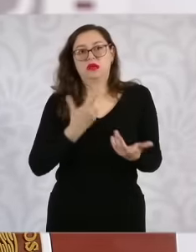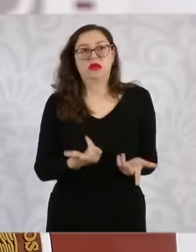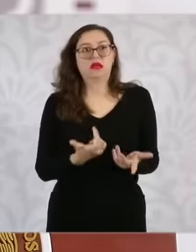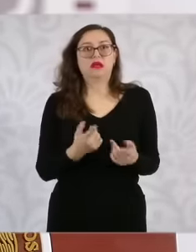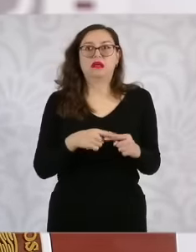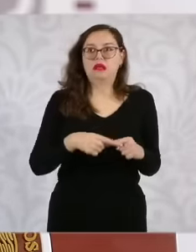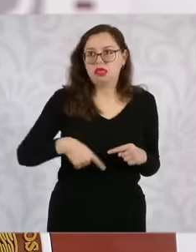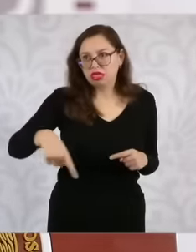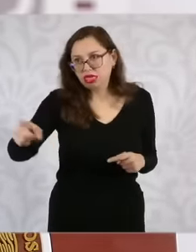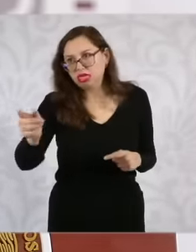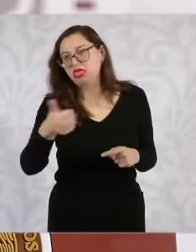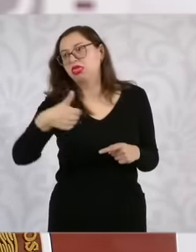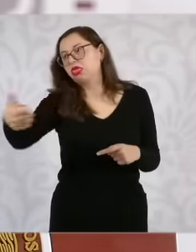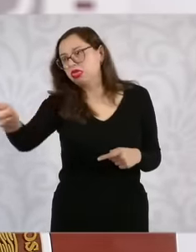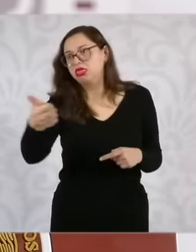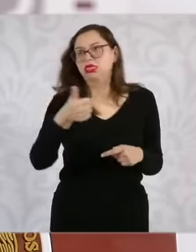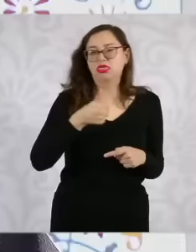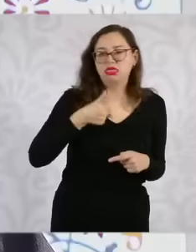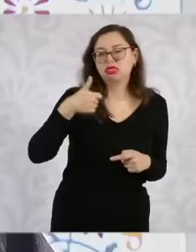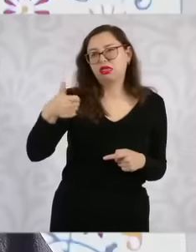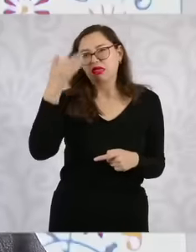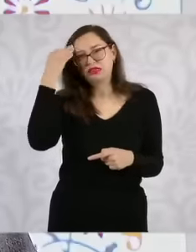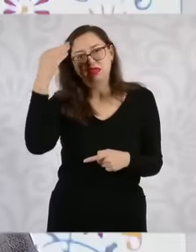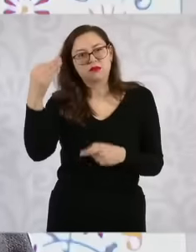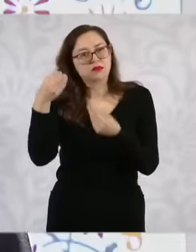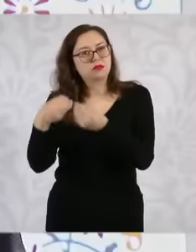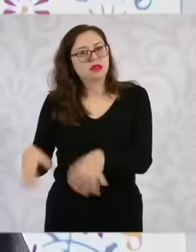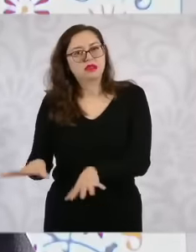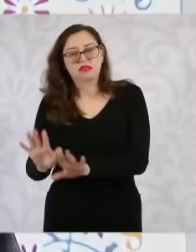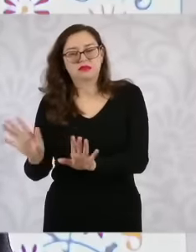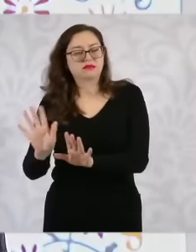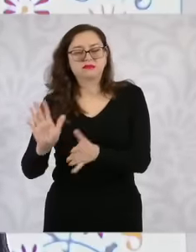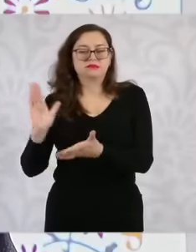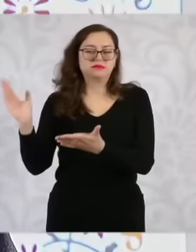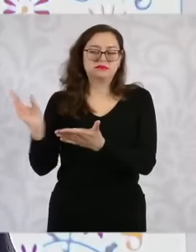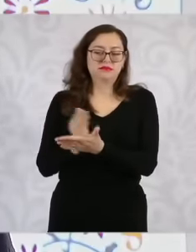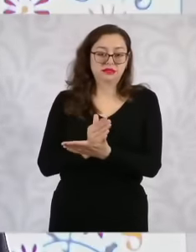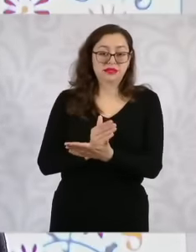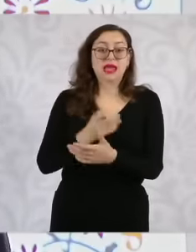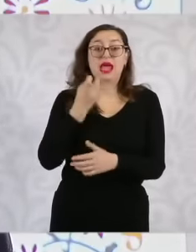with more information by part of the health system, all of this is going to start in the State of